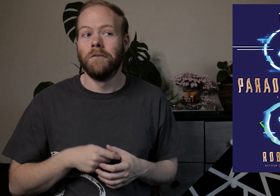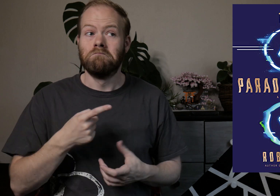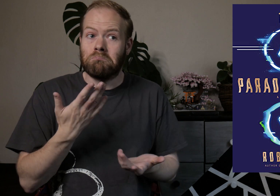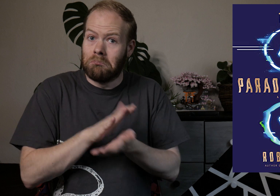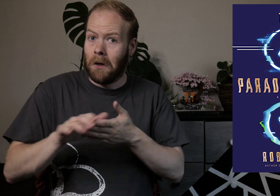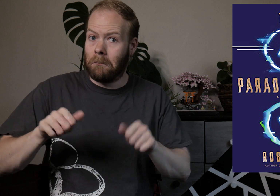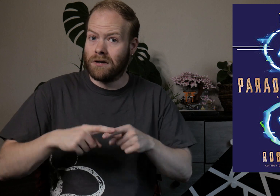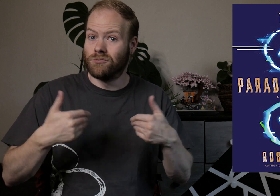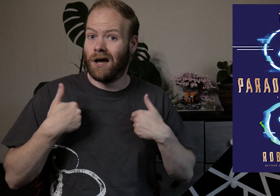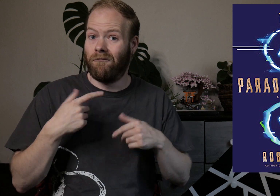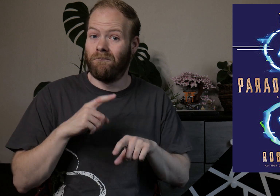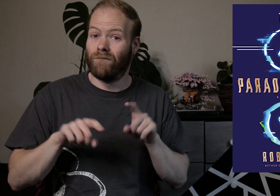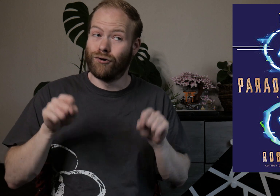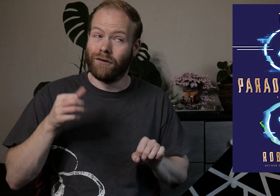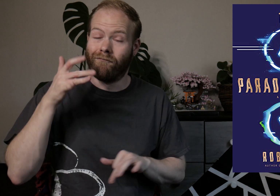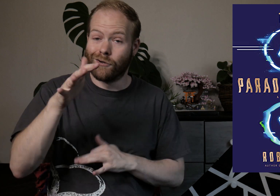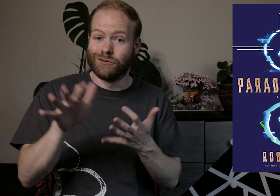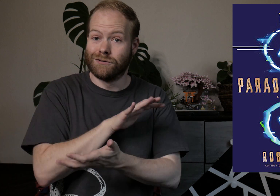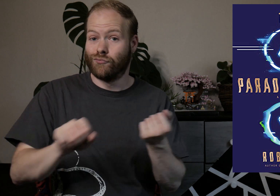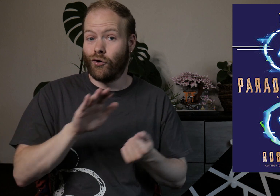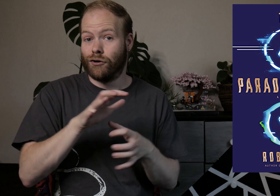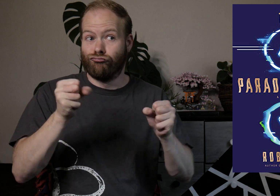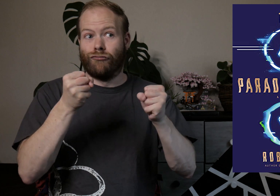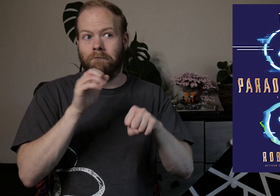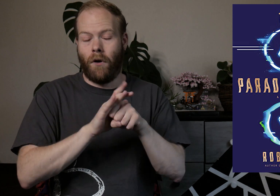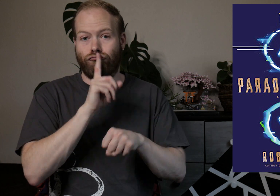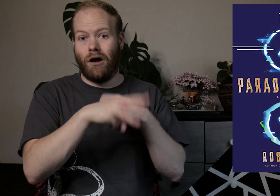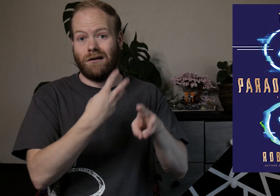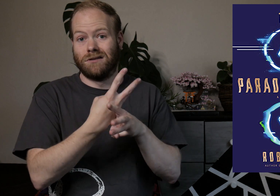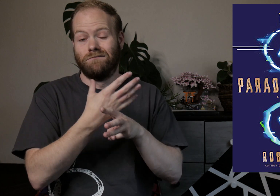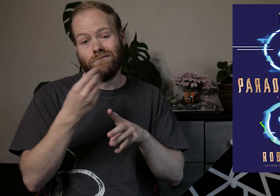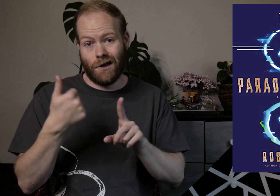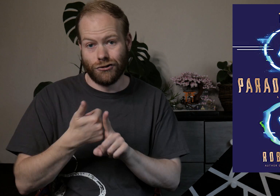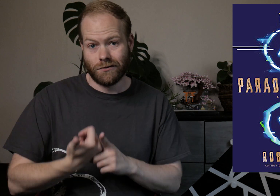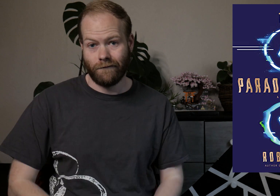This is a handy ability to have, but it could eventually destroy her grip on reality and herself.